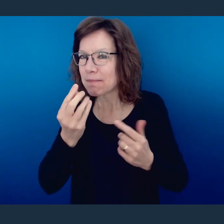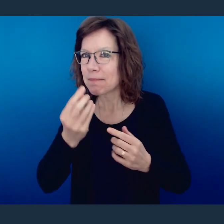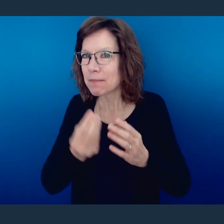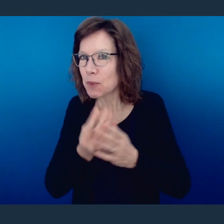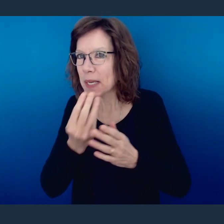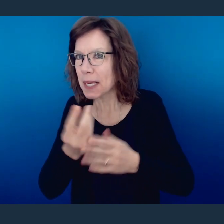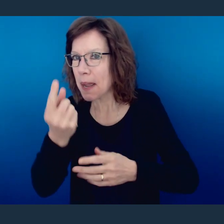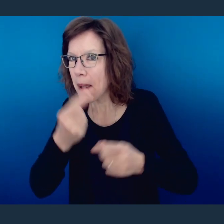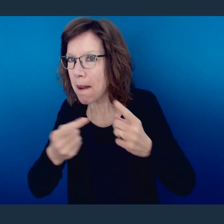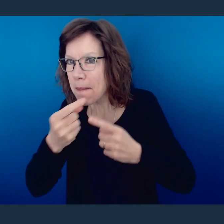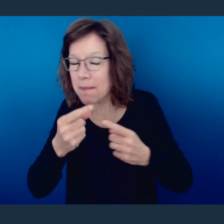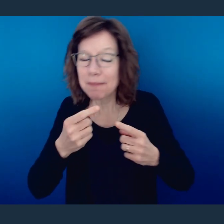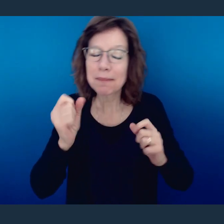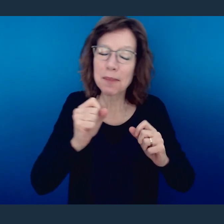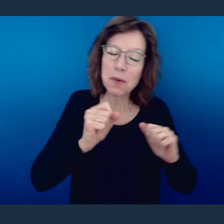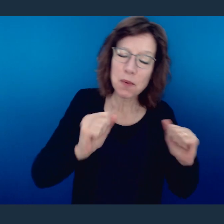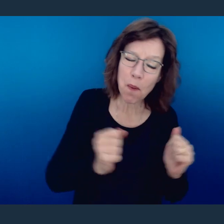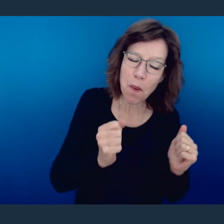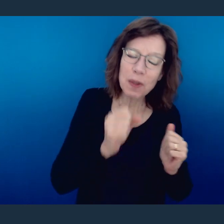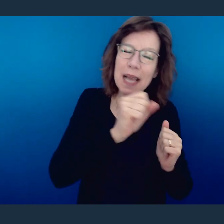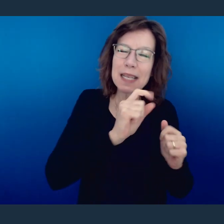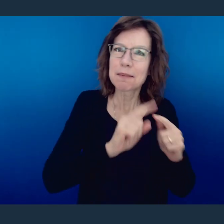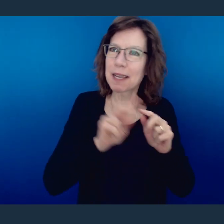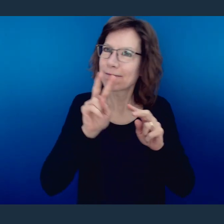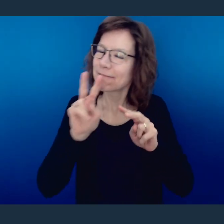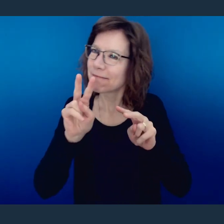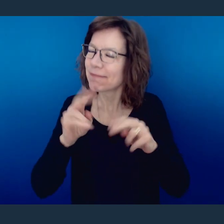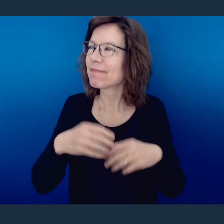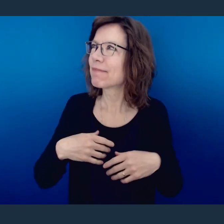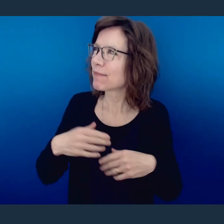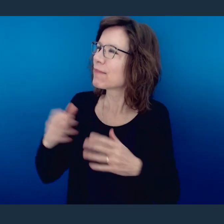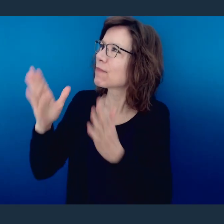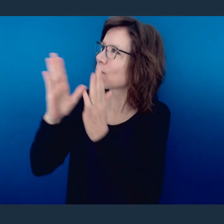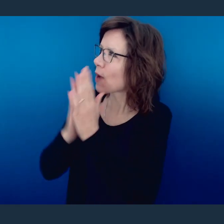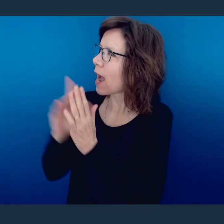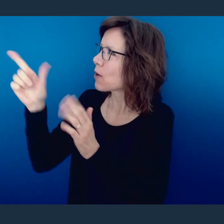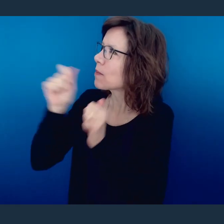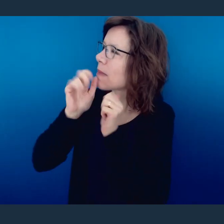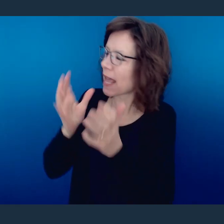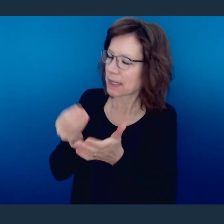all the cold and the winter. I pray that You bless these moneys that are